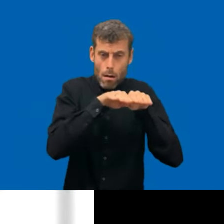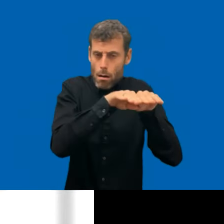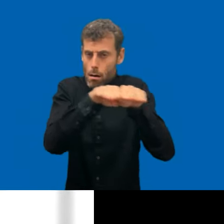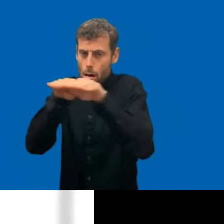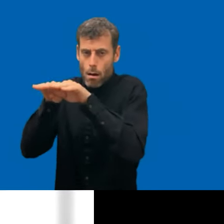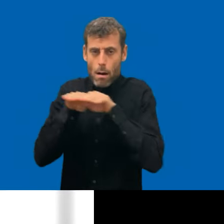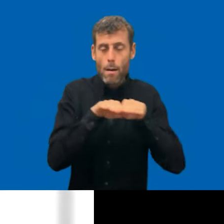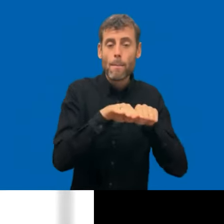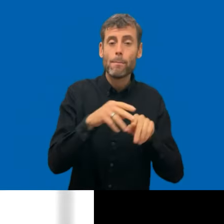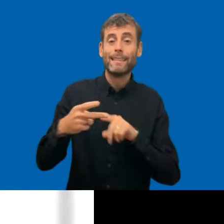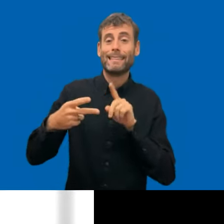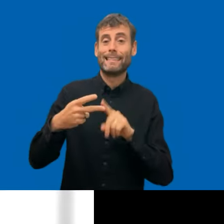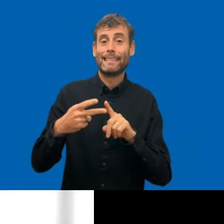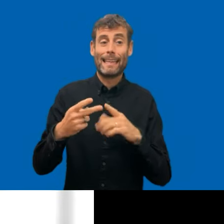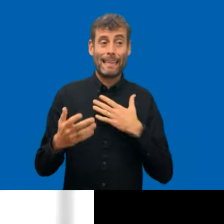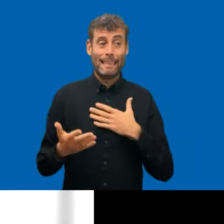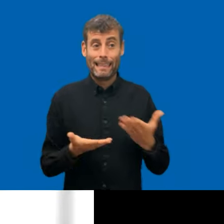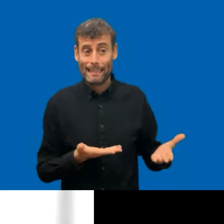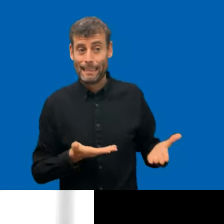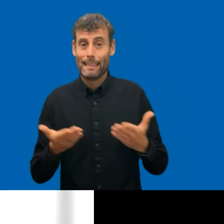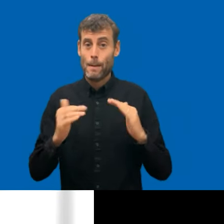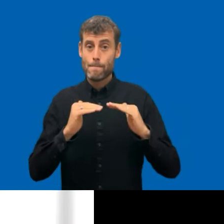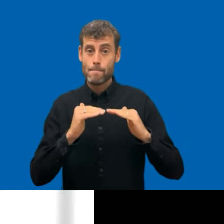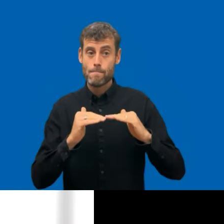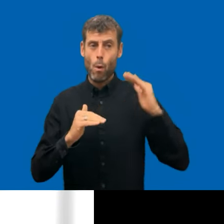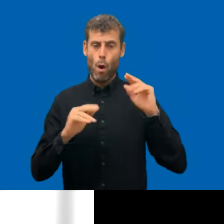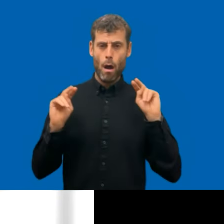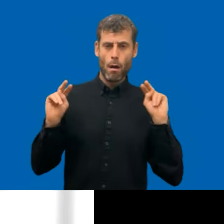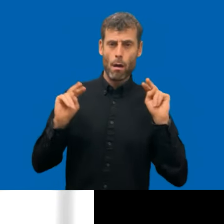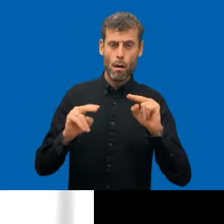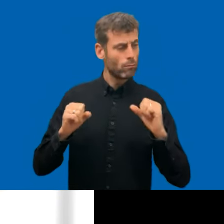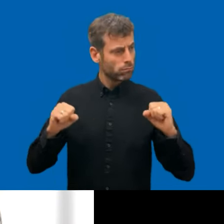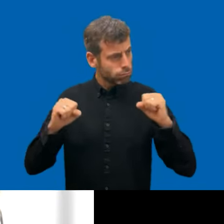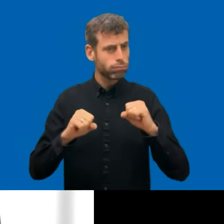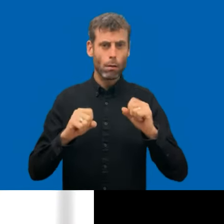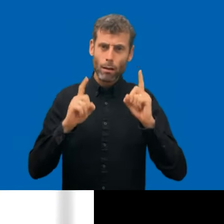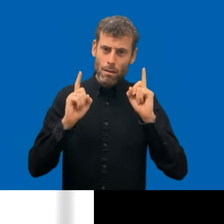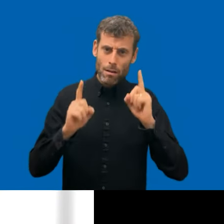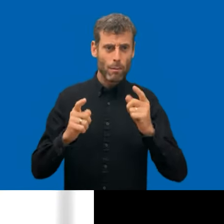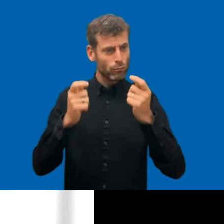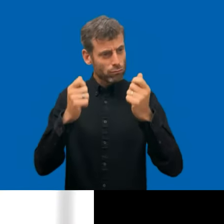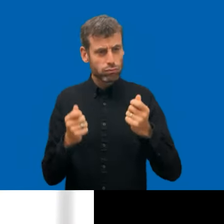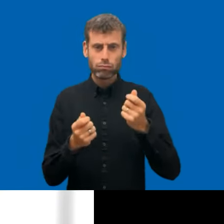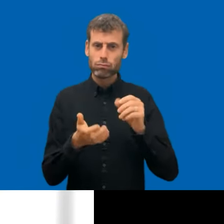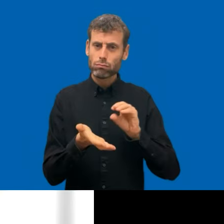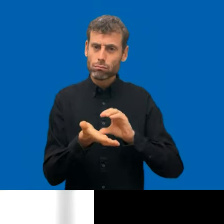And I think my question is or my I would just say a little text to Tanja and the head of the